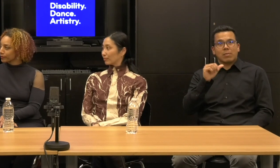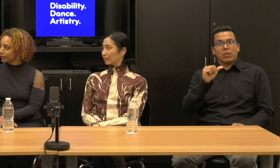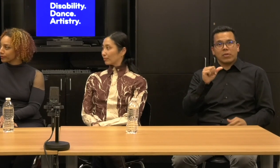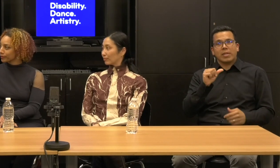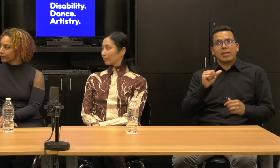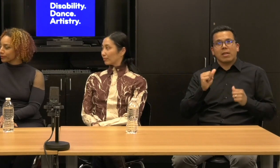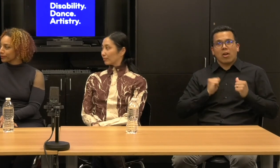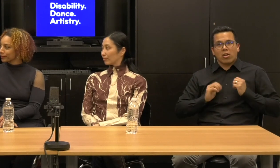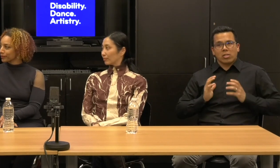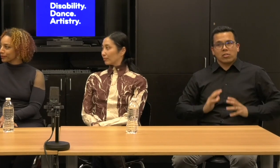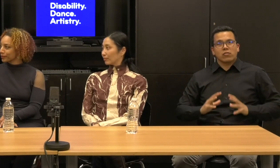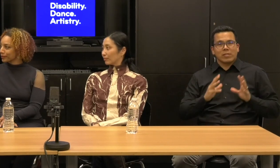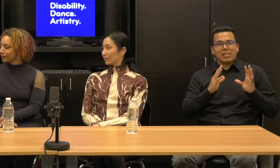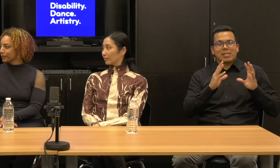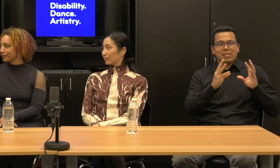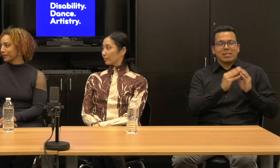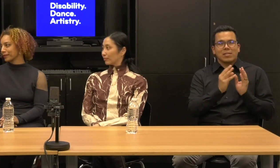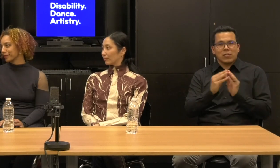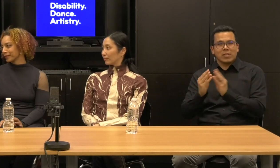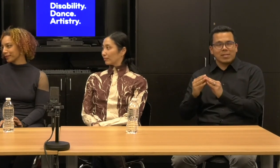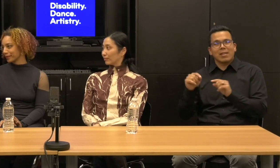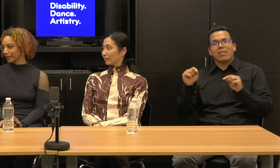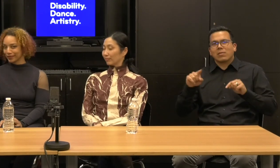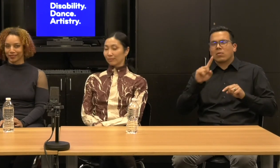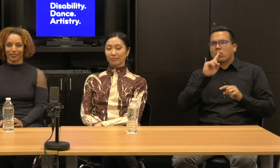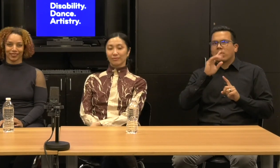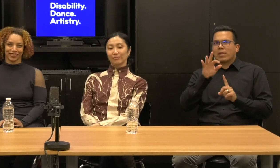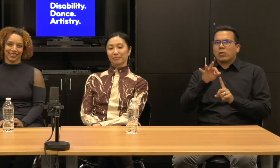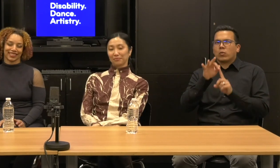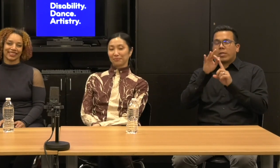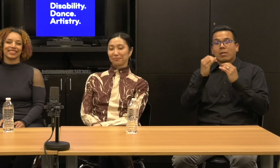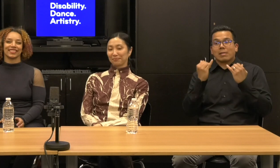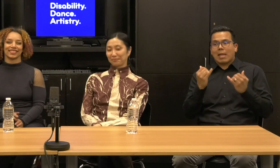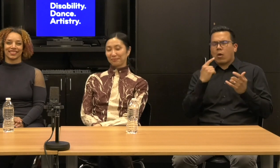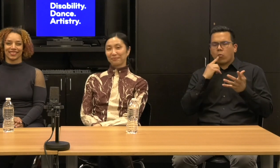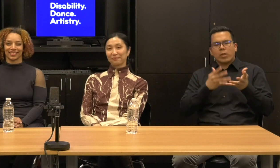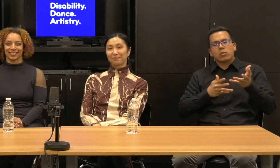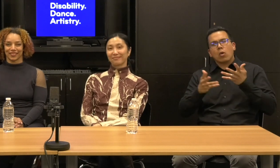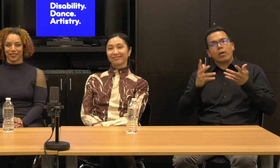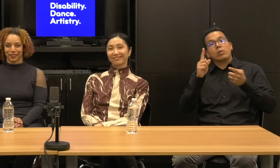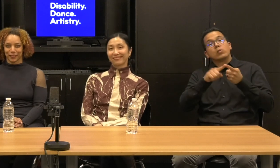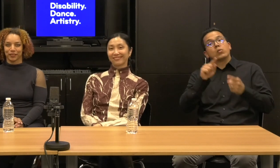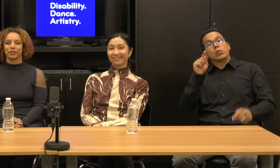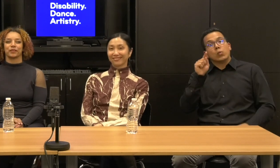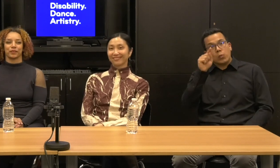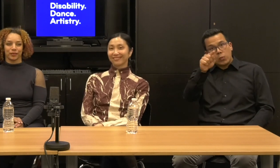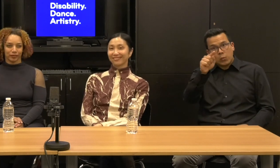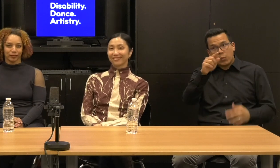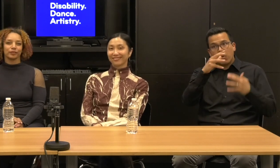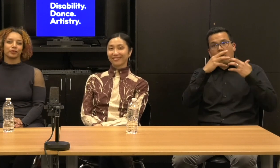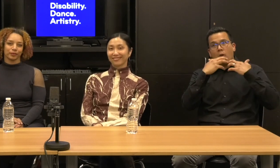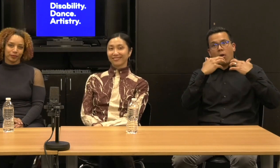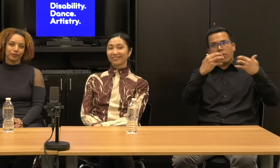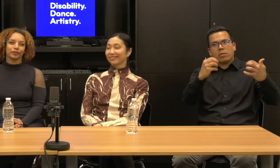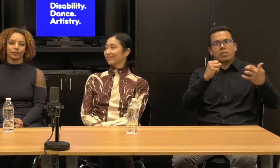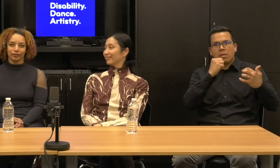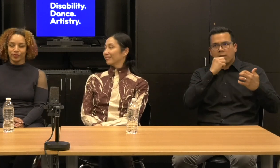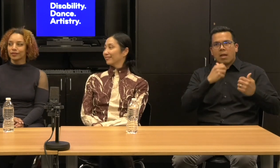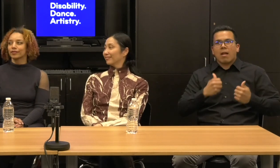This one is unique because we are talking to you rather than to the you the live audience that we've typically had. So welcome.